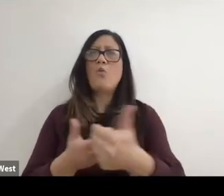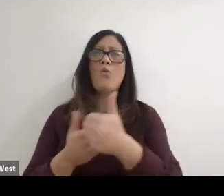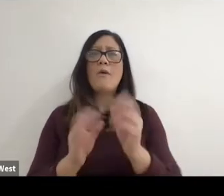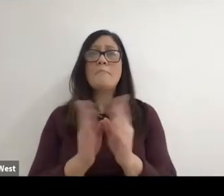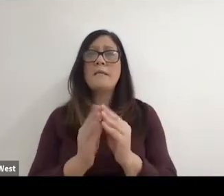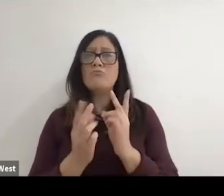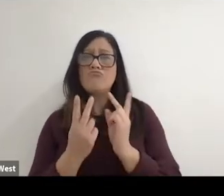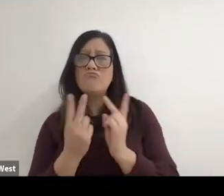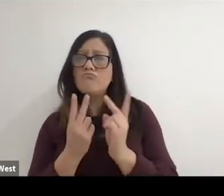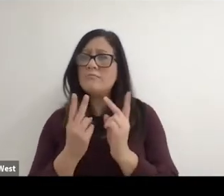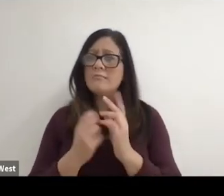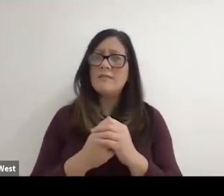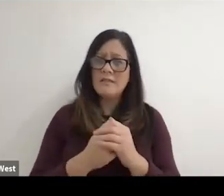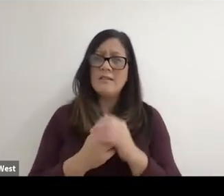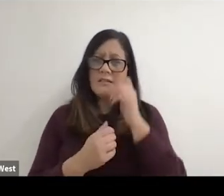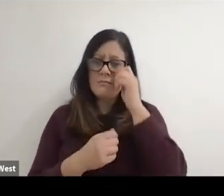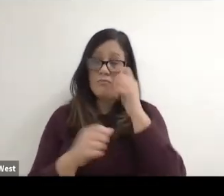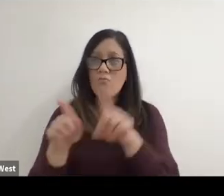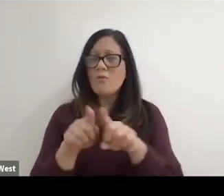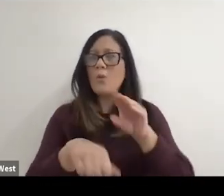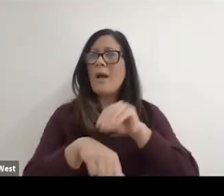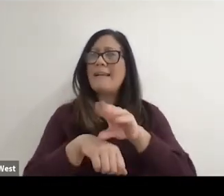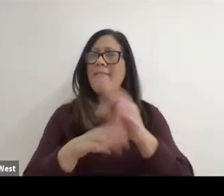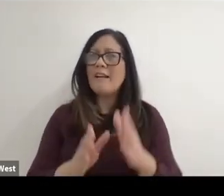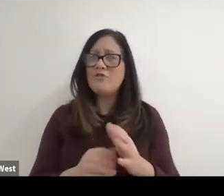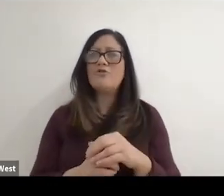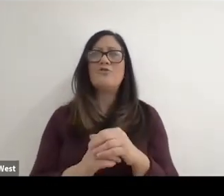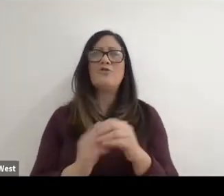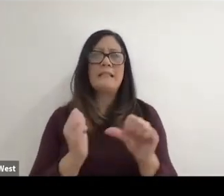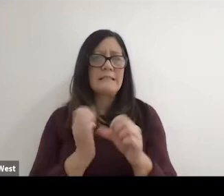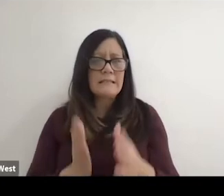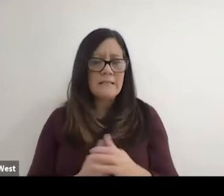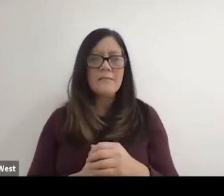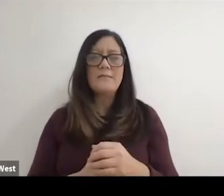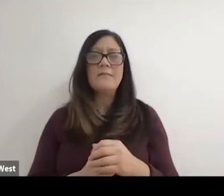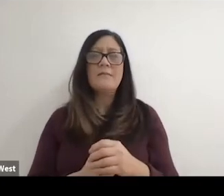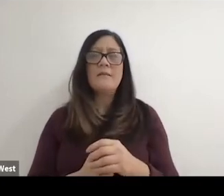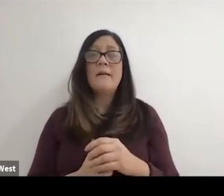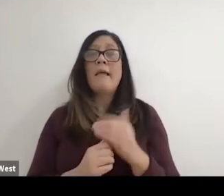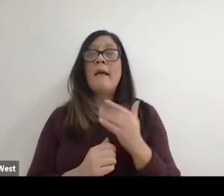just as witnesses and just as kind of Advisors and assistance and. Then one day,